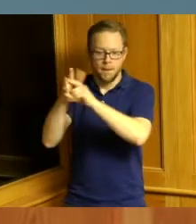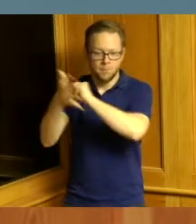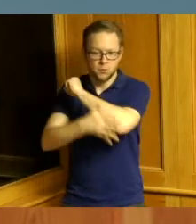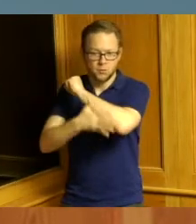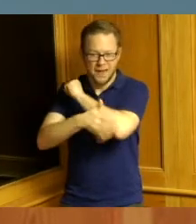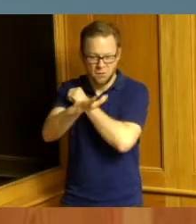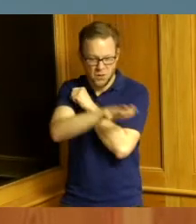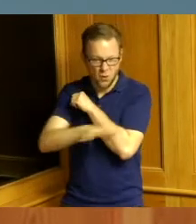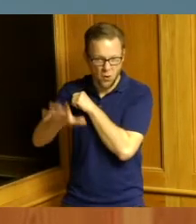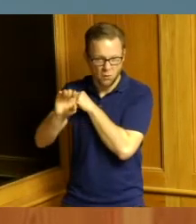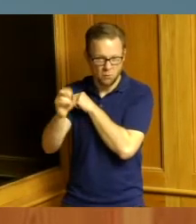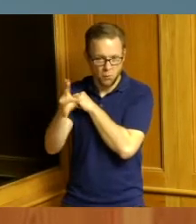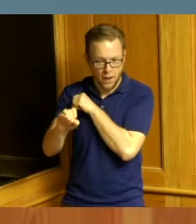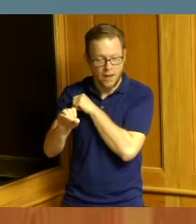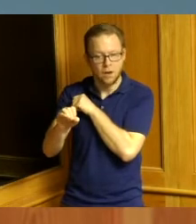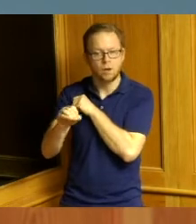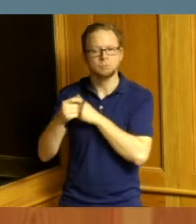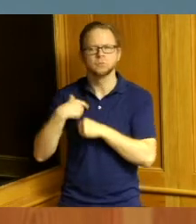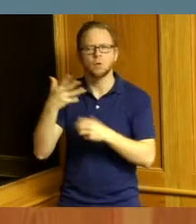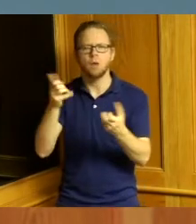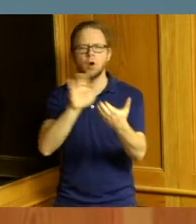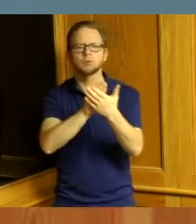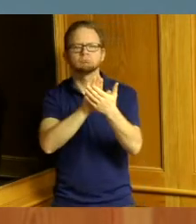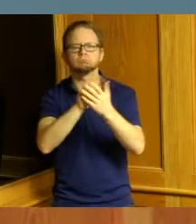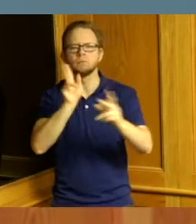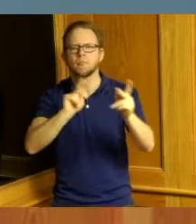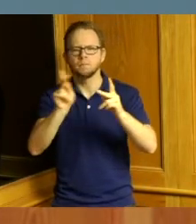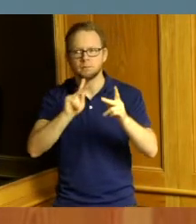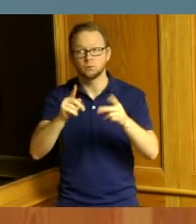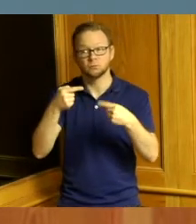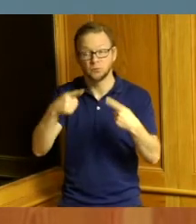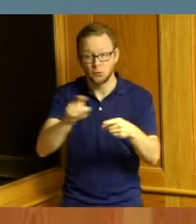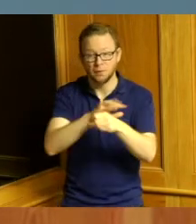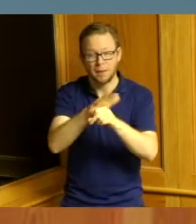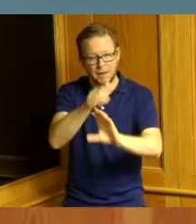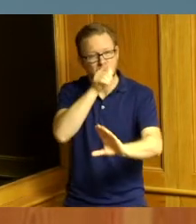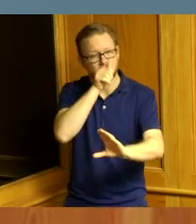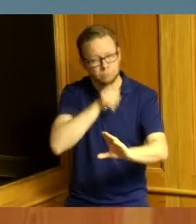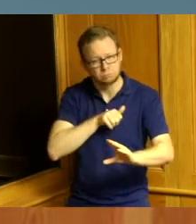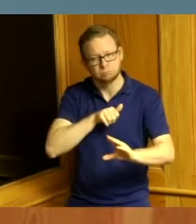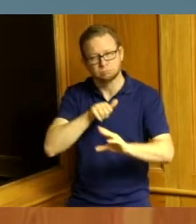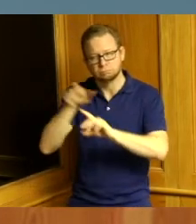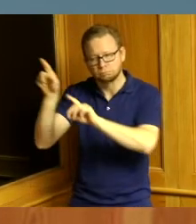kudos to those people that were out there doing the pandemic getting those numbers for us because